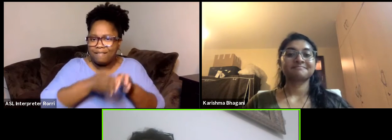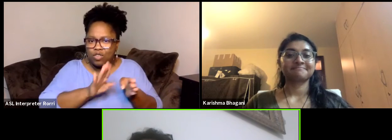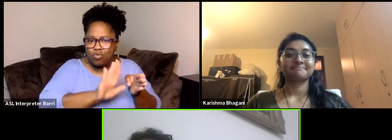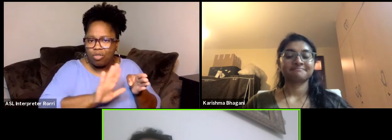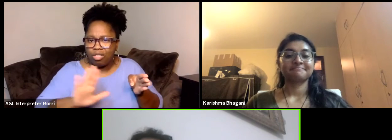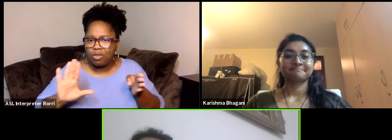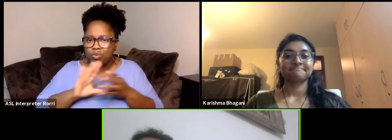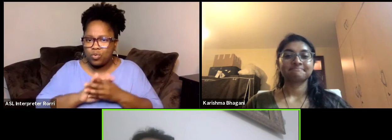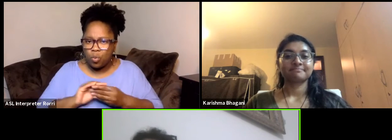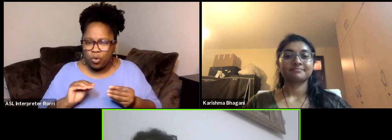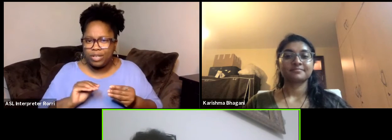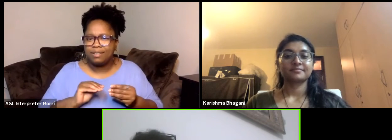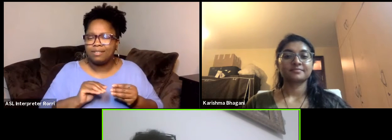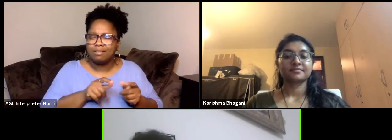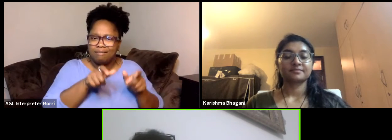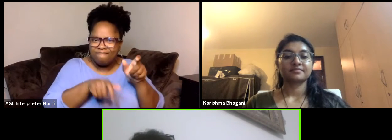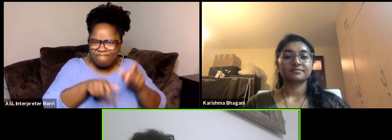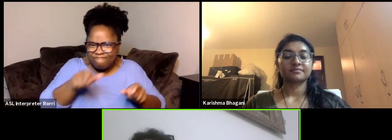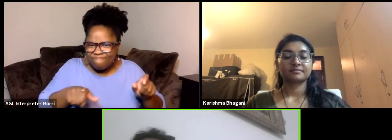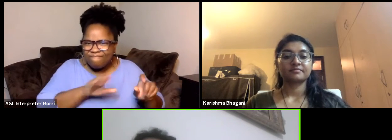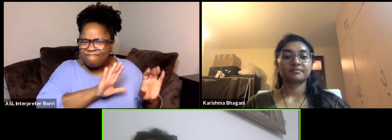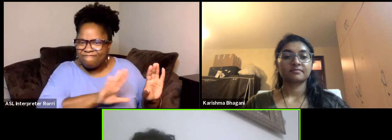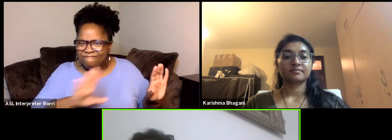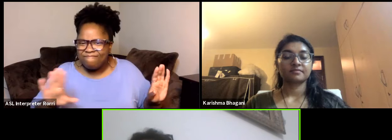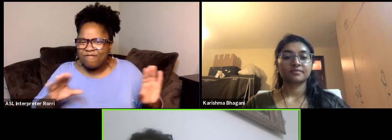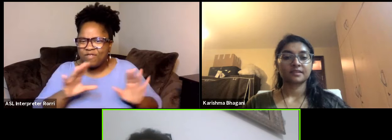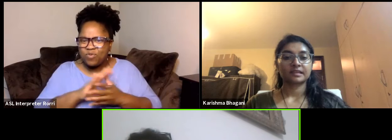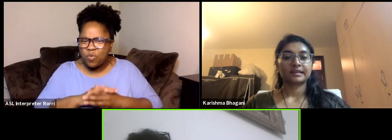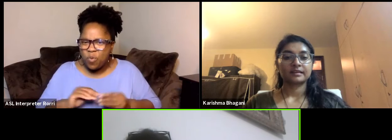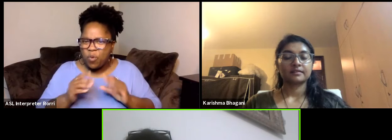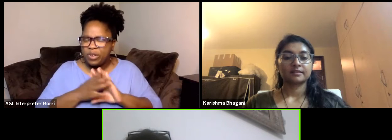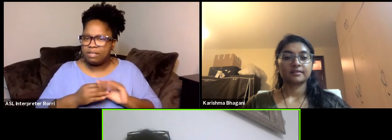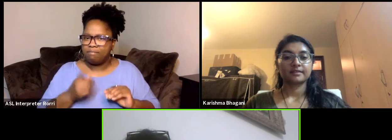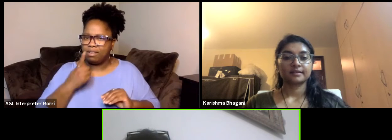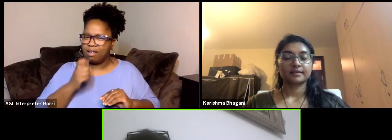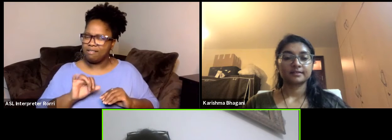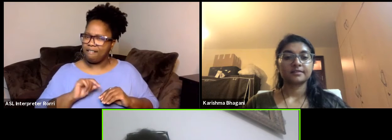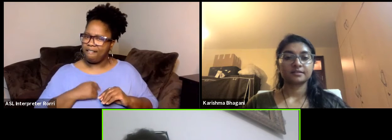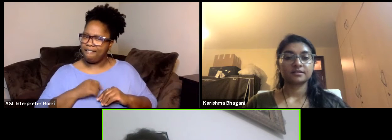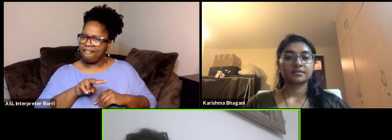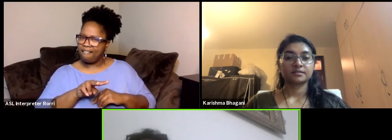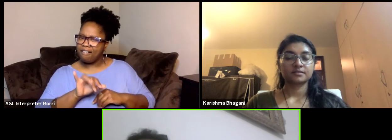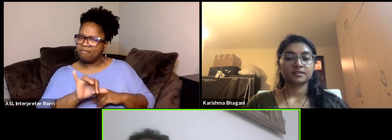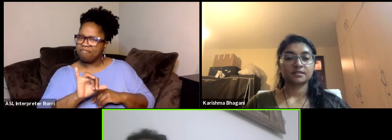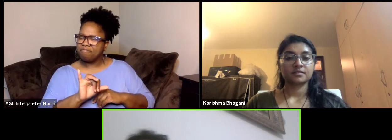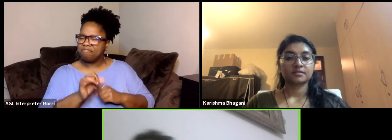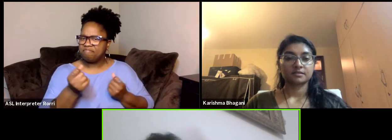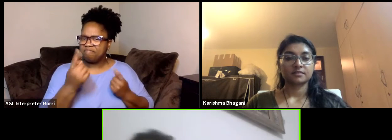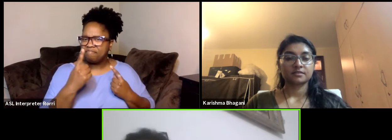because it's talks more to us it relates as more than just taking a success story